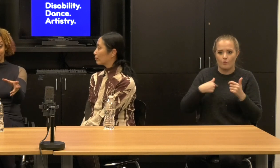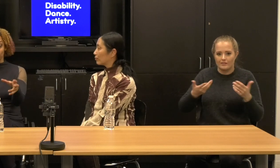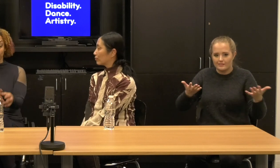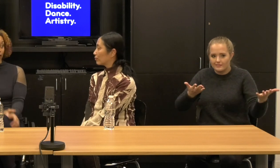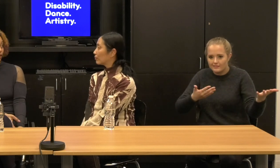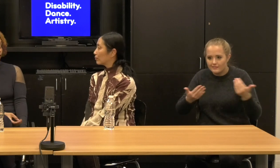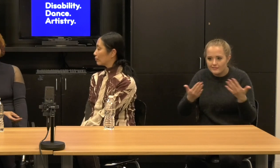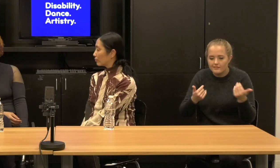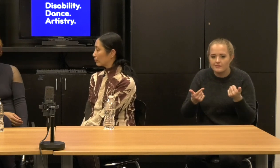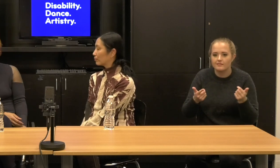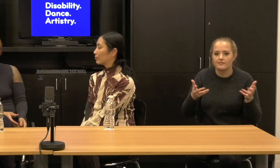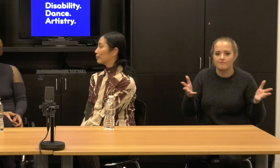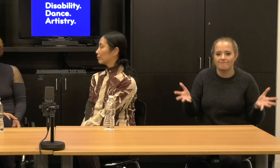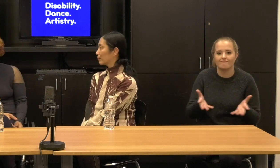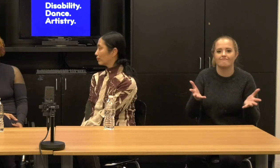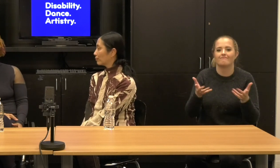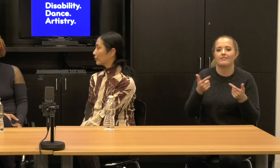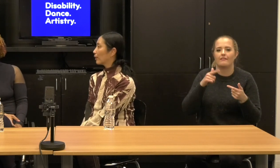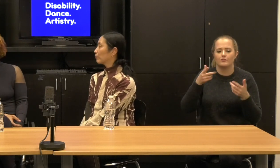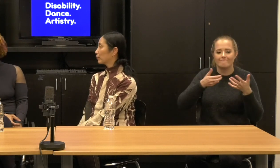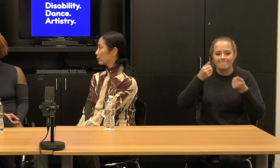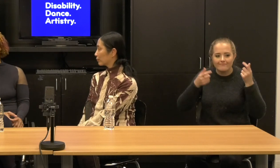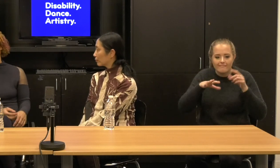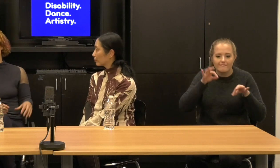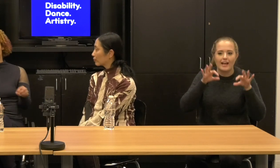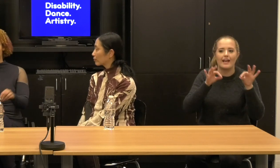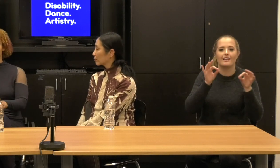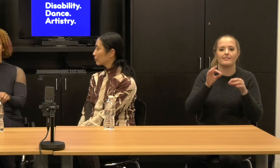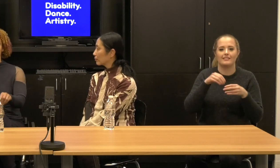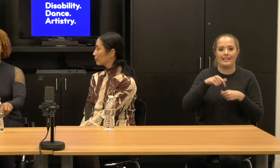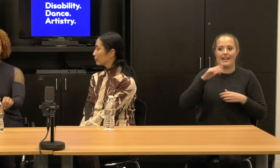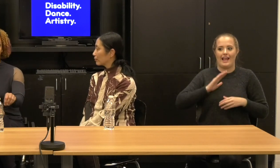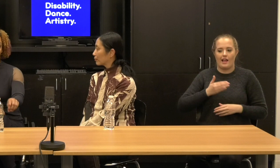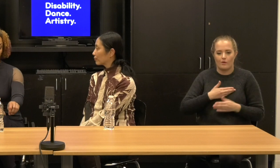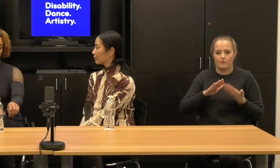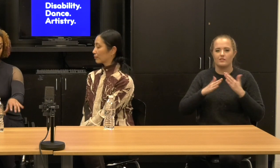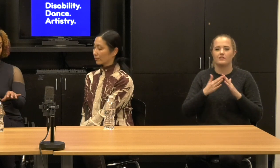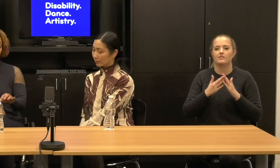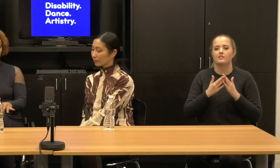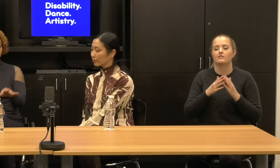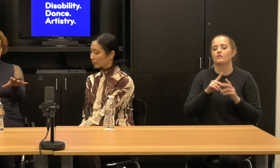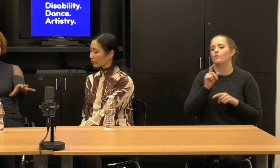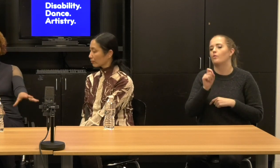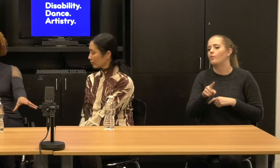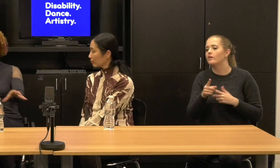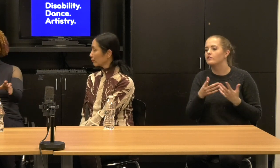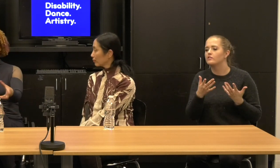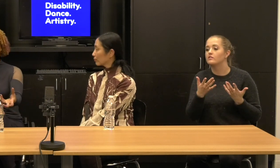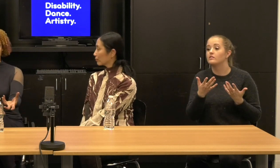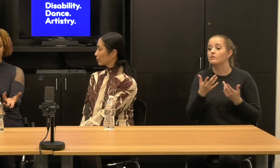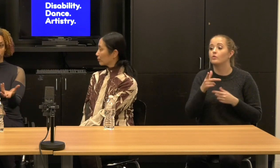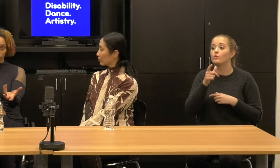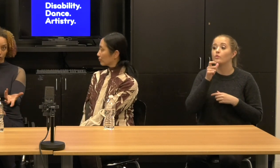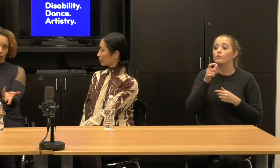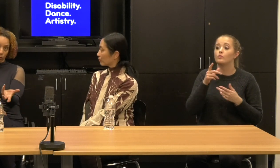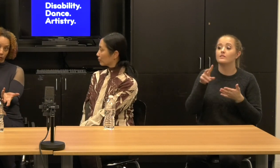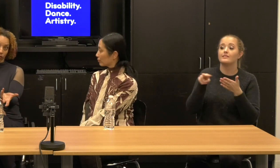You have to dig into the cities that we live in. So the question is, will the dance organization and those who will hold spaces in the world